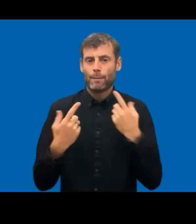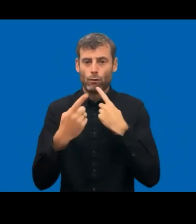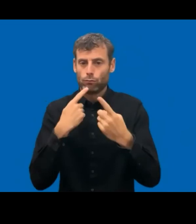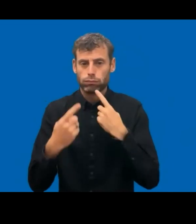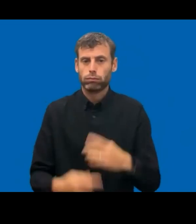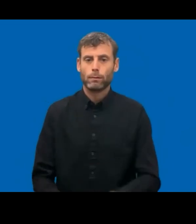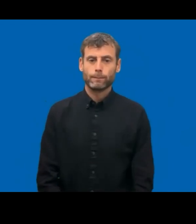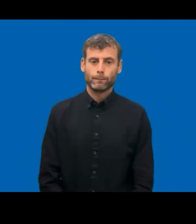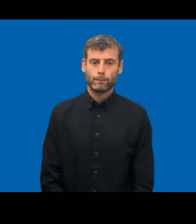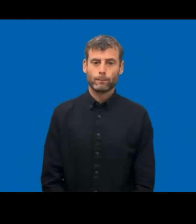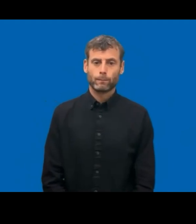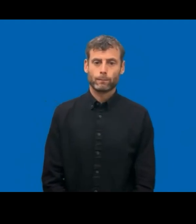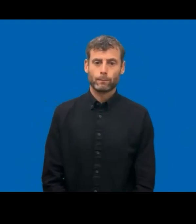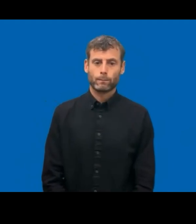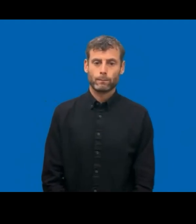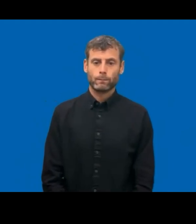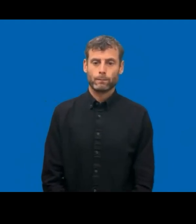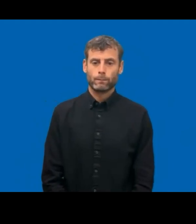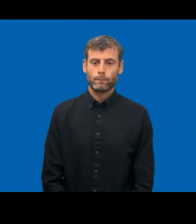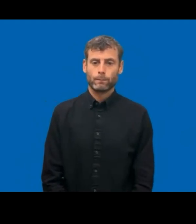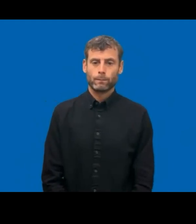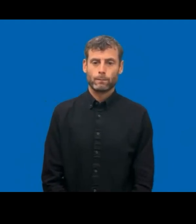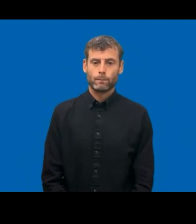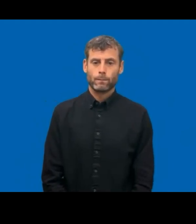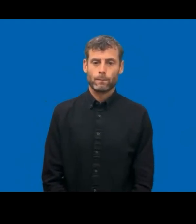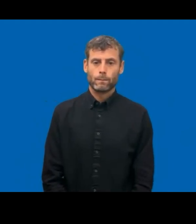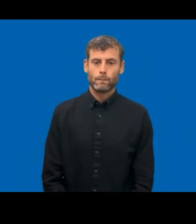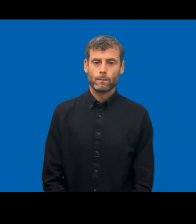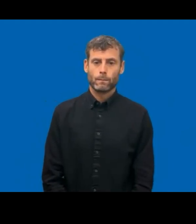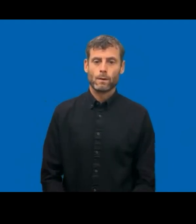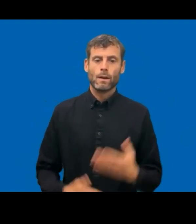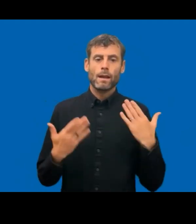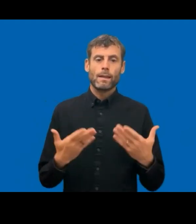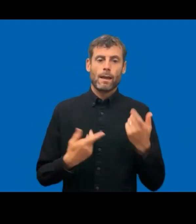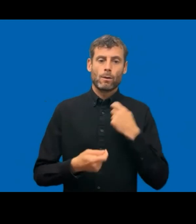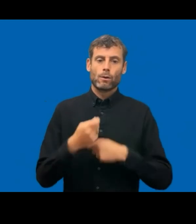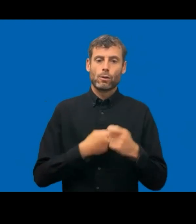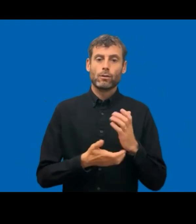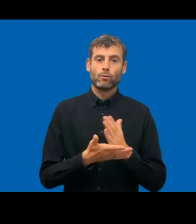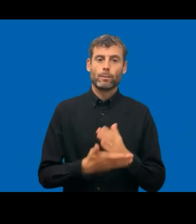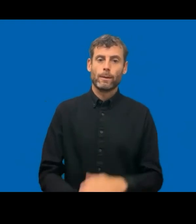So thank you so much Susanna. Thank you, Malin. That was very interesting. Always good to hear